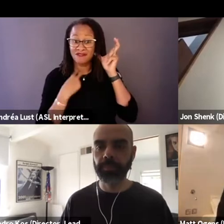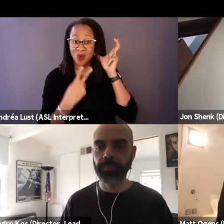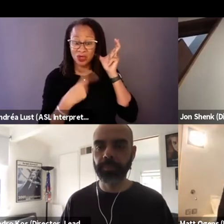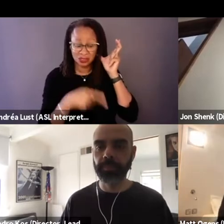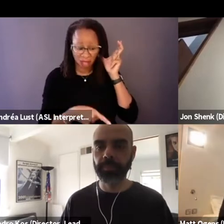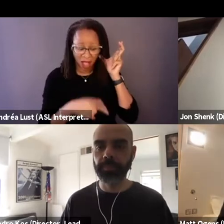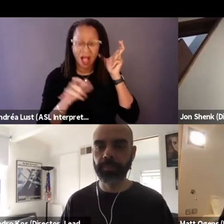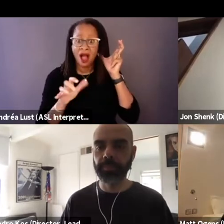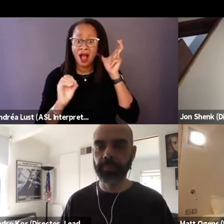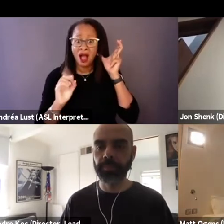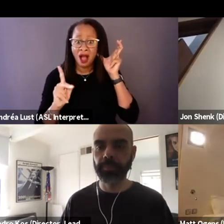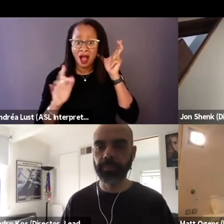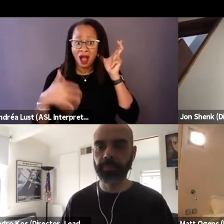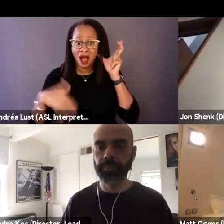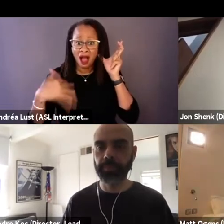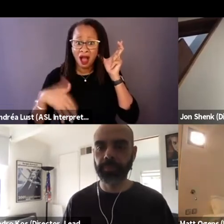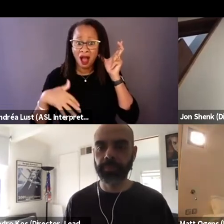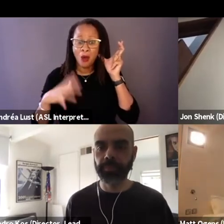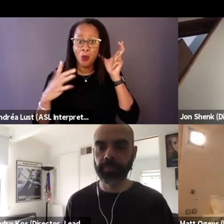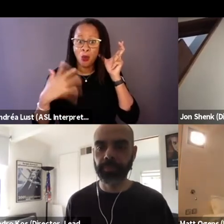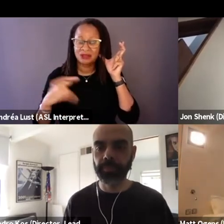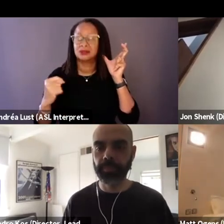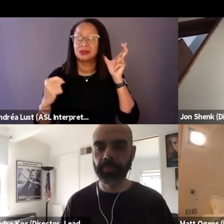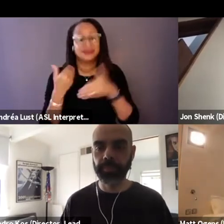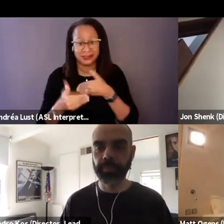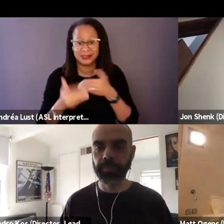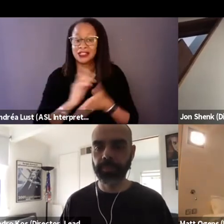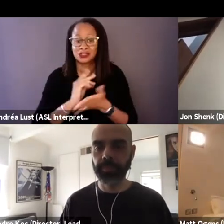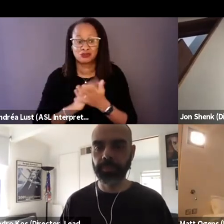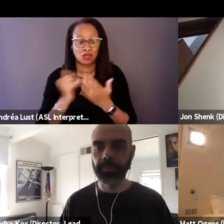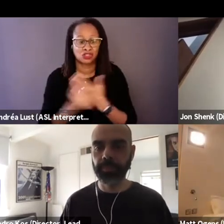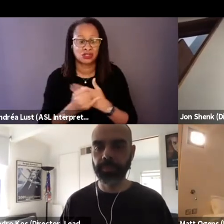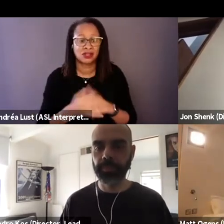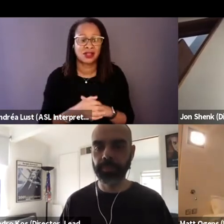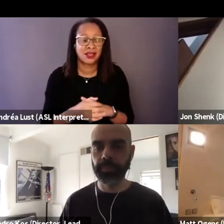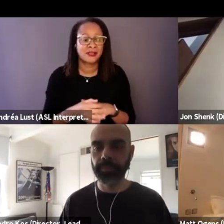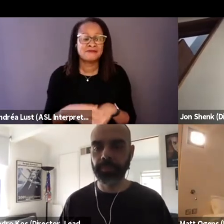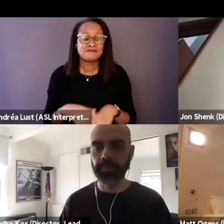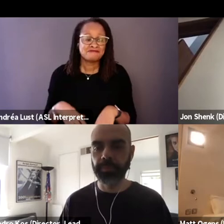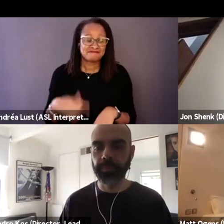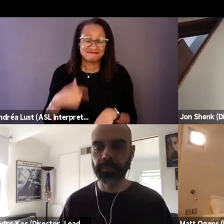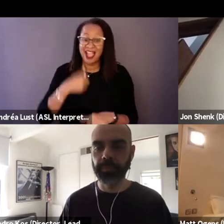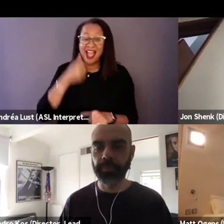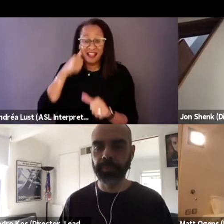this has to be a next project. I remember the first time that,